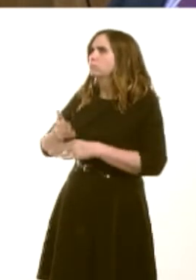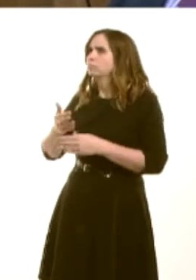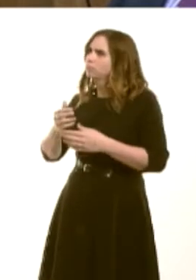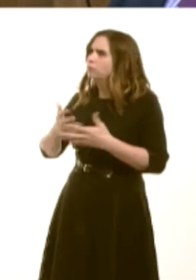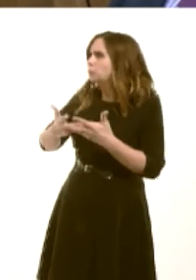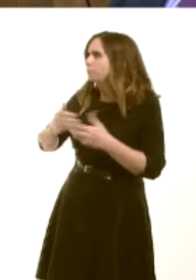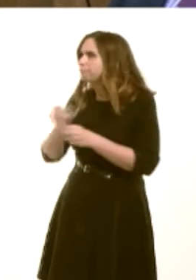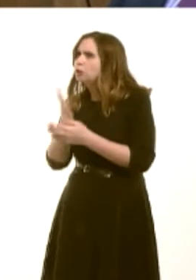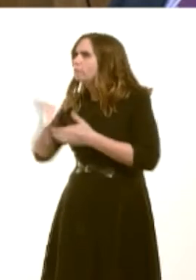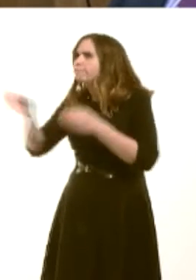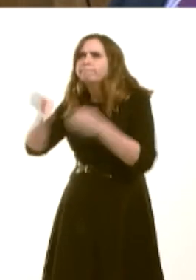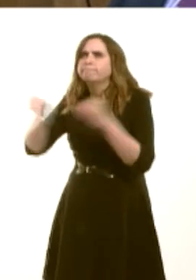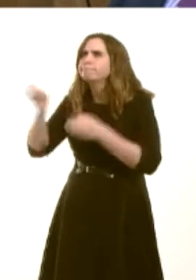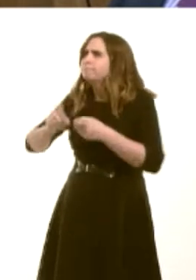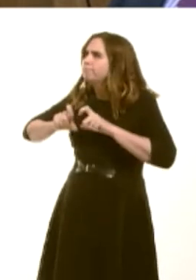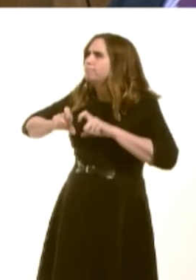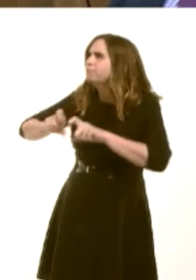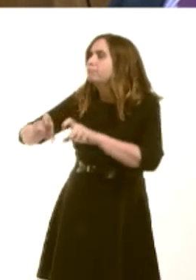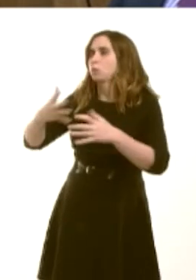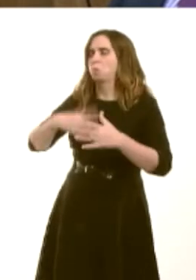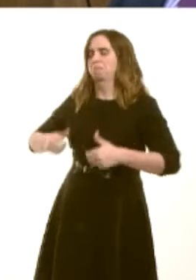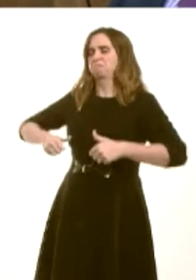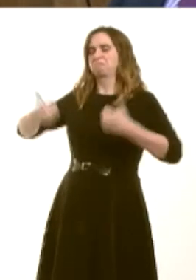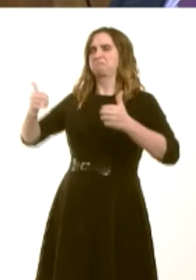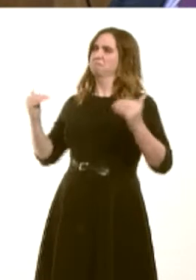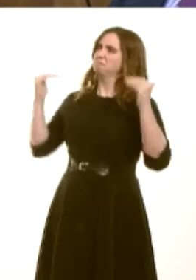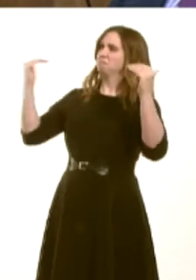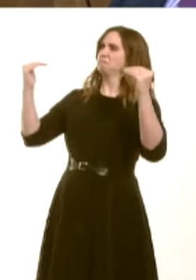we want to make sure that we attract high-calibre staff to all parts of Wales.